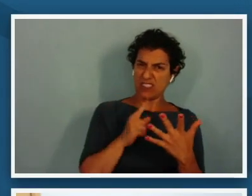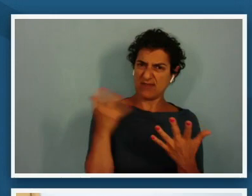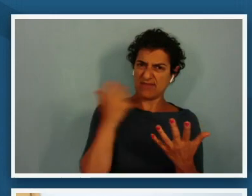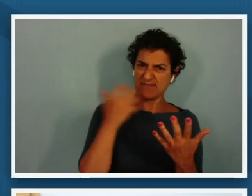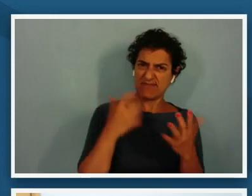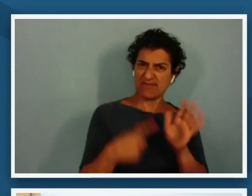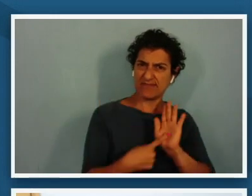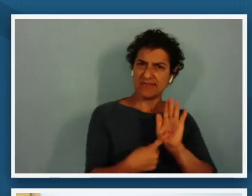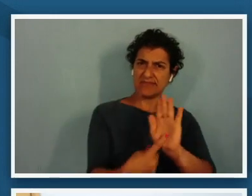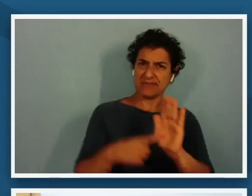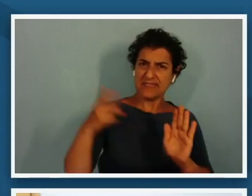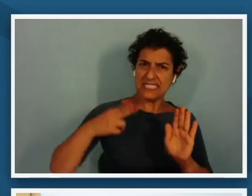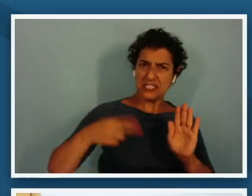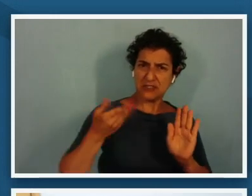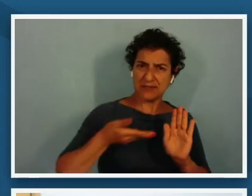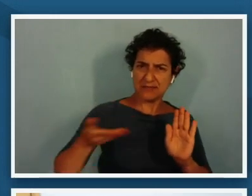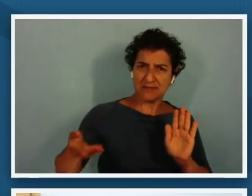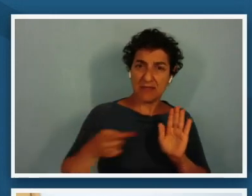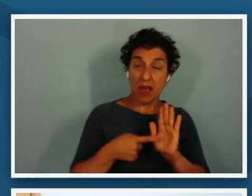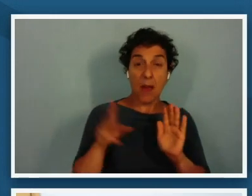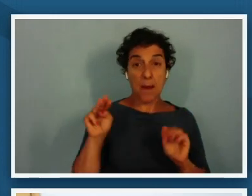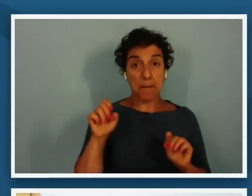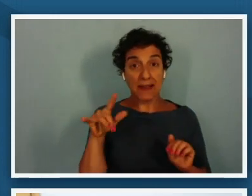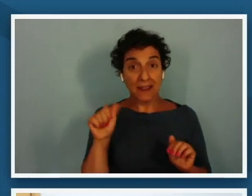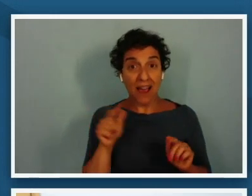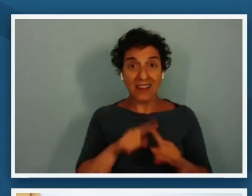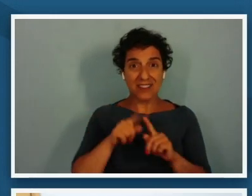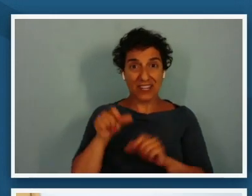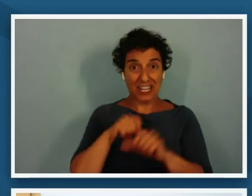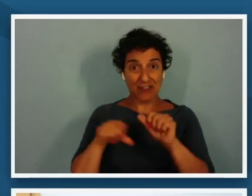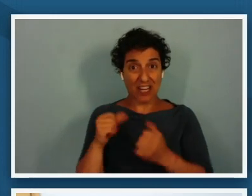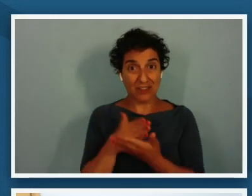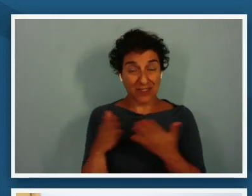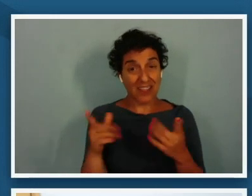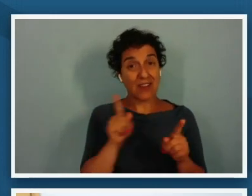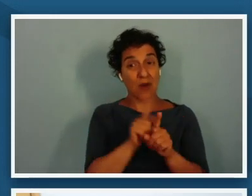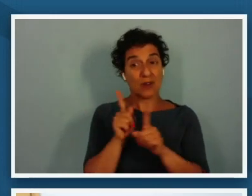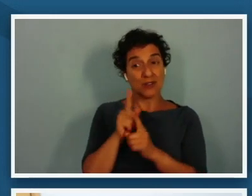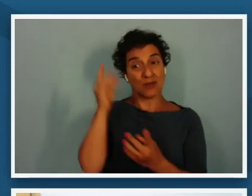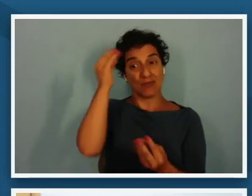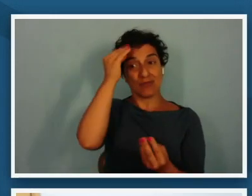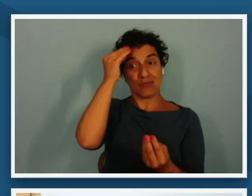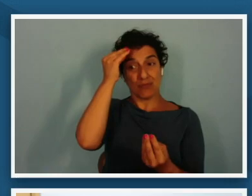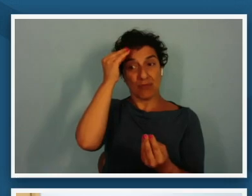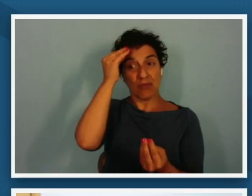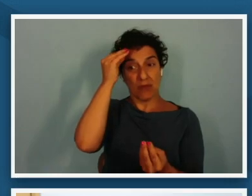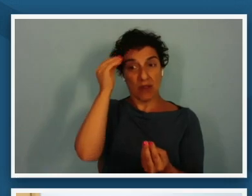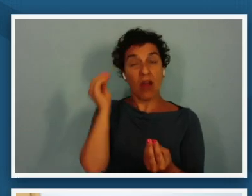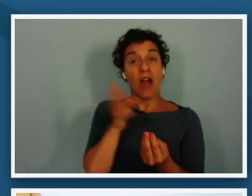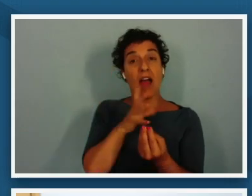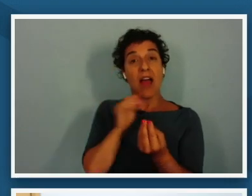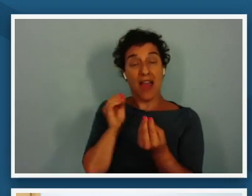media and interactives and a thought-provoking reflection space